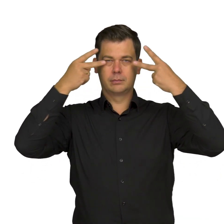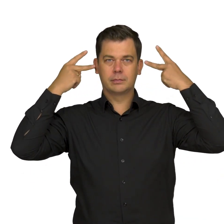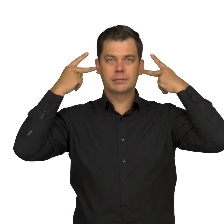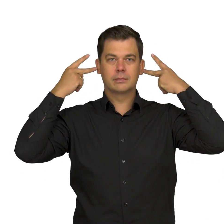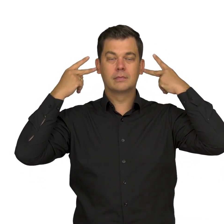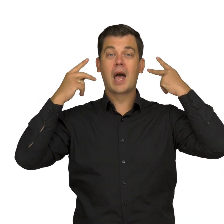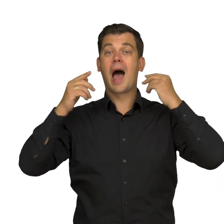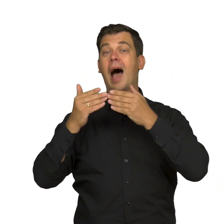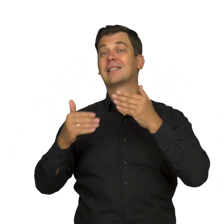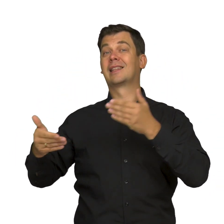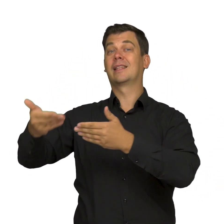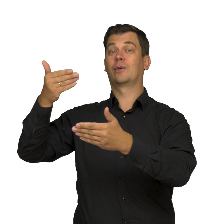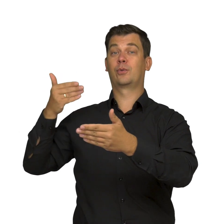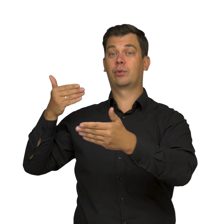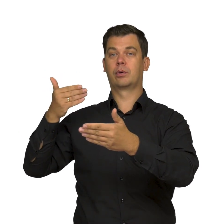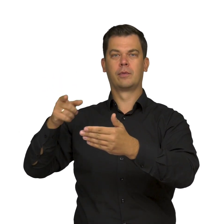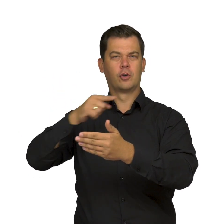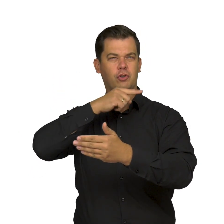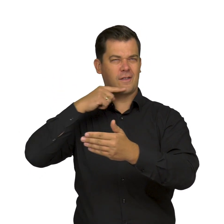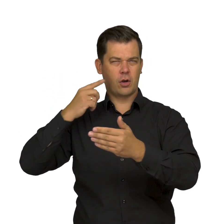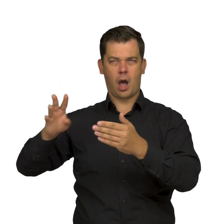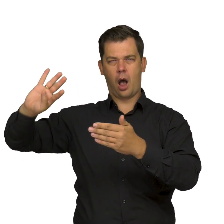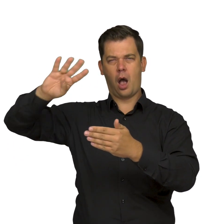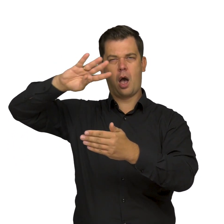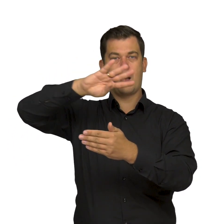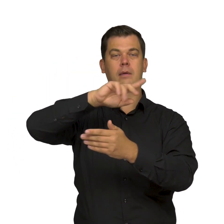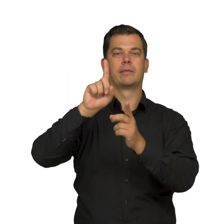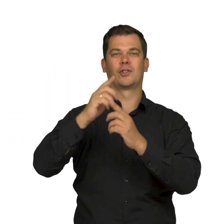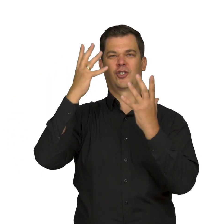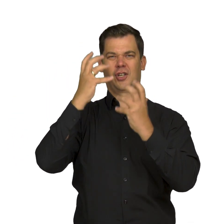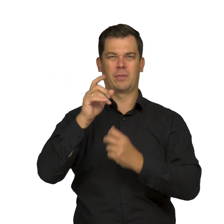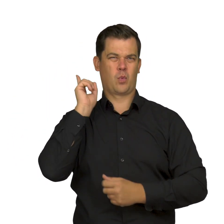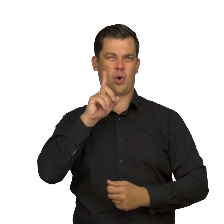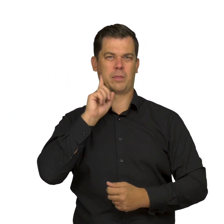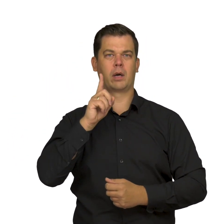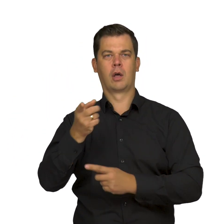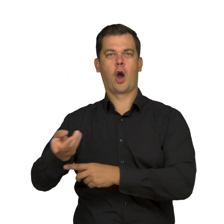In the background, we may see a dark male figure with a scythe beyond the red stripe of human bodies.